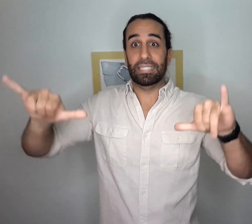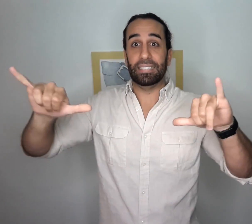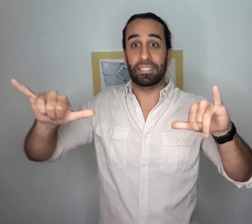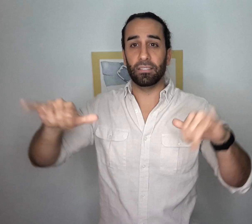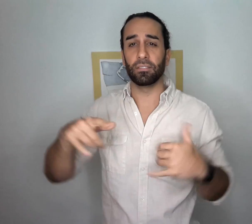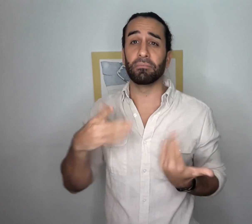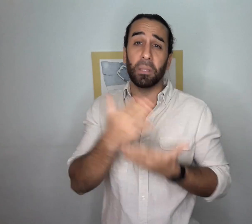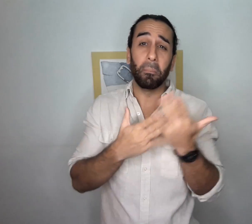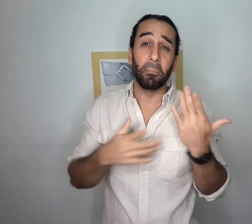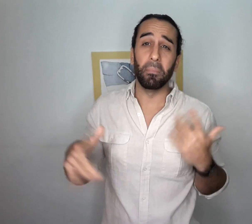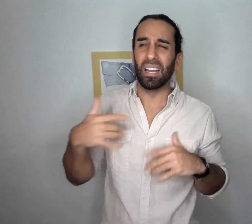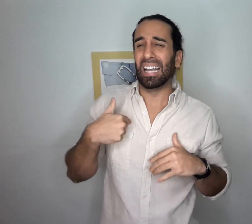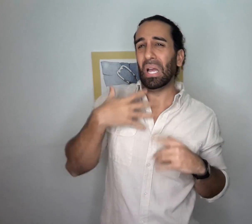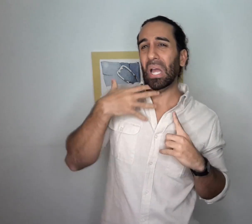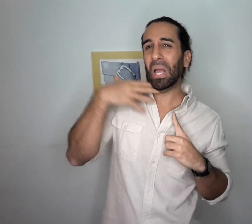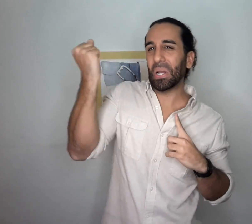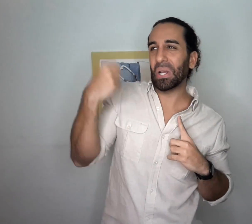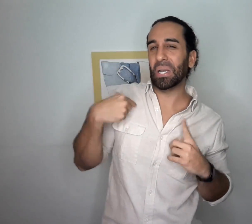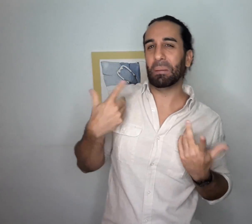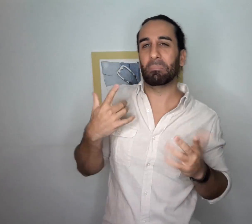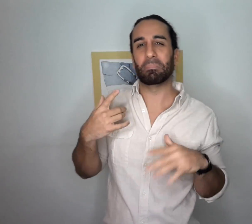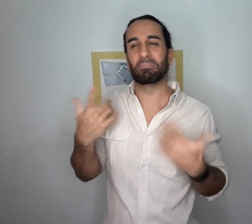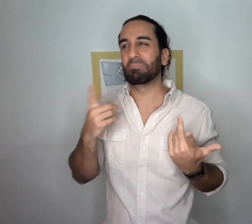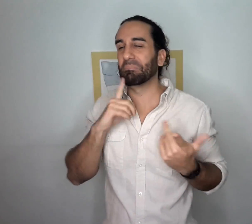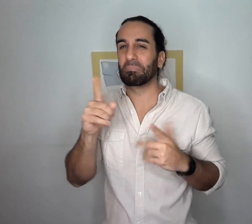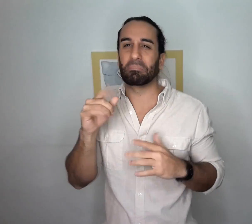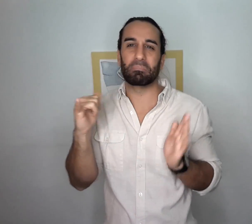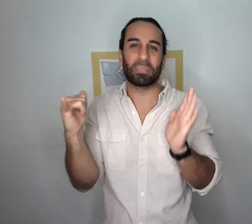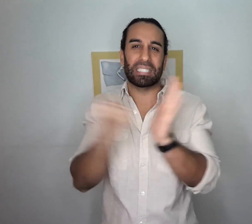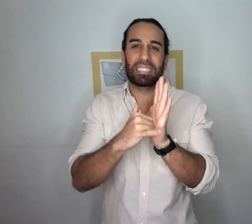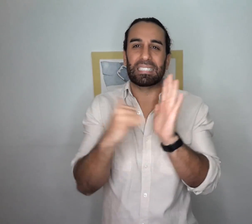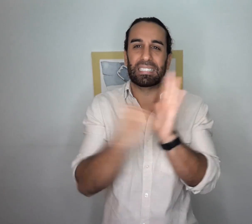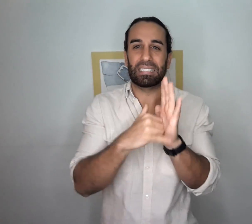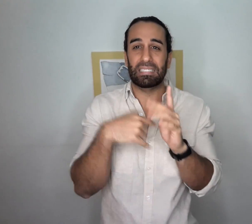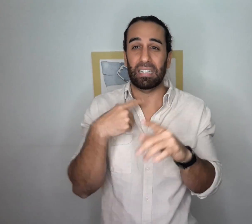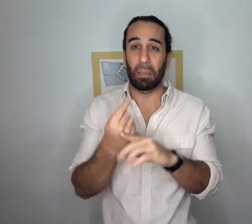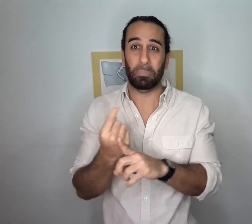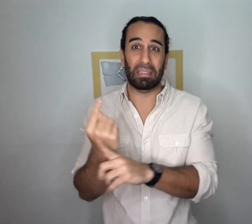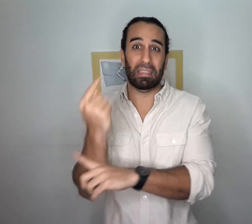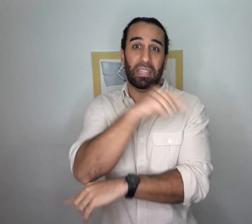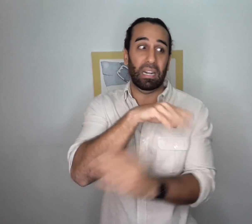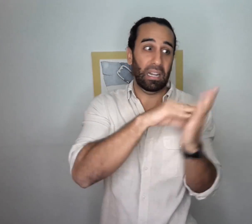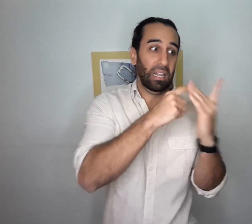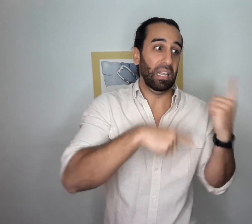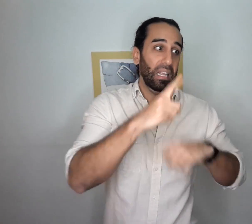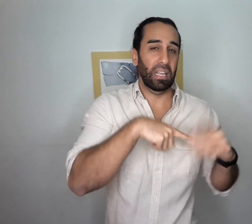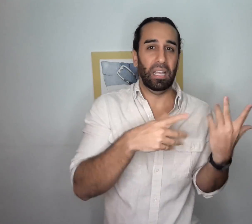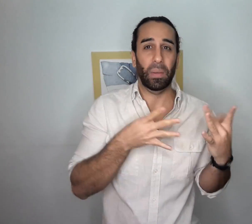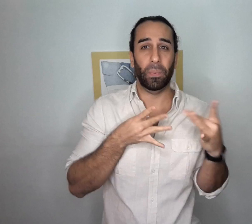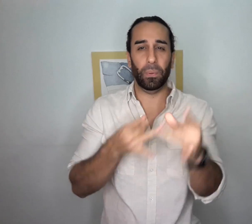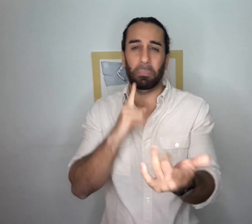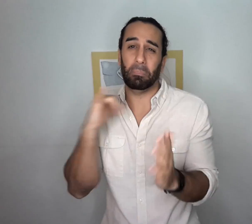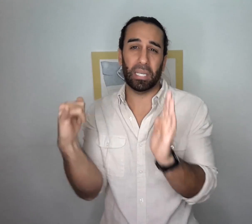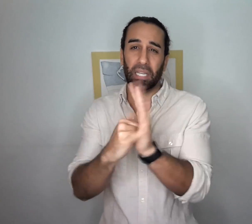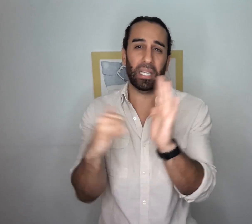Some people might think that they're too old. They might think it's impossible to gain ASL fluency now because they should have done it when they were younger.